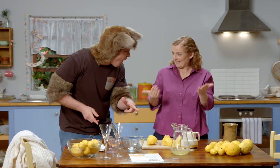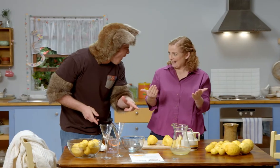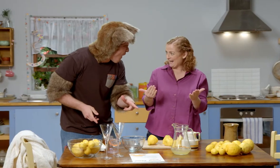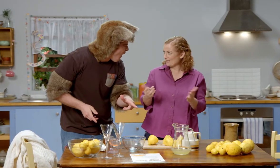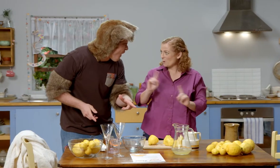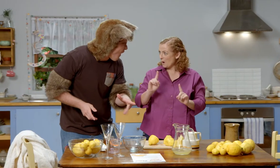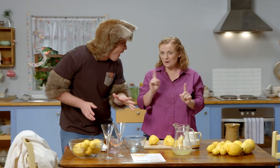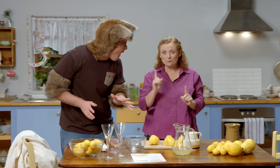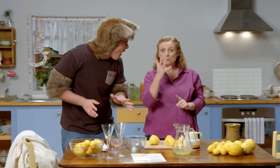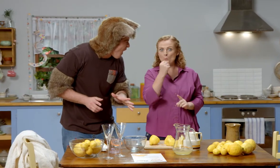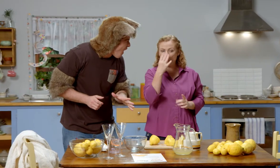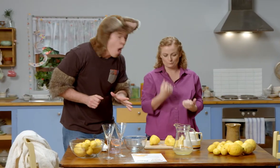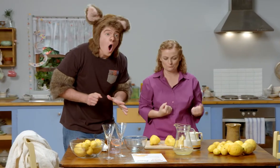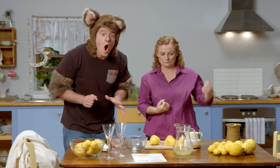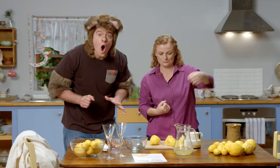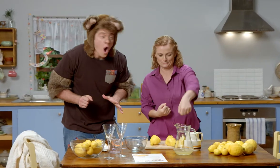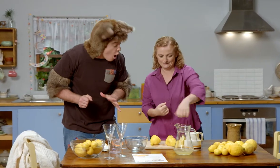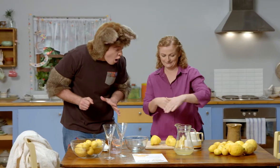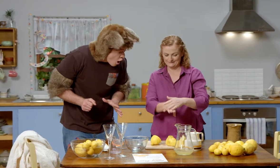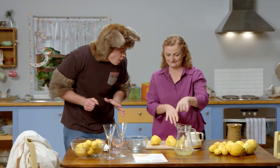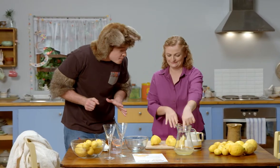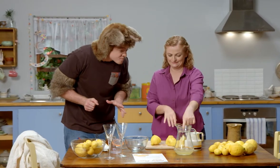Now, we just need to add some cold water.